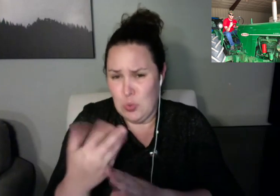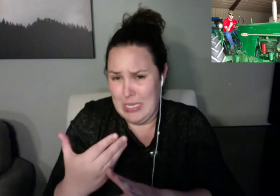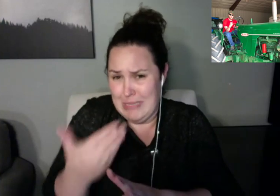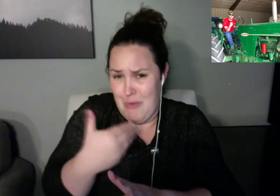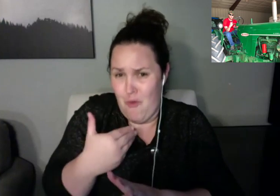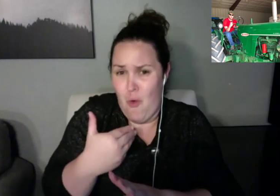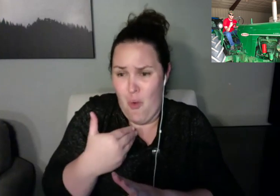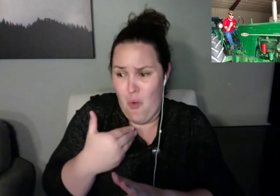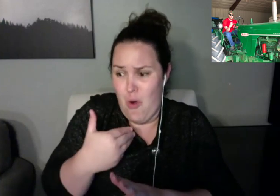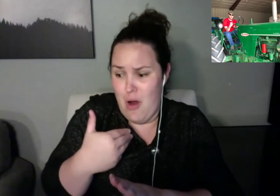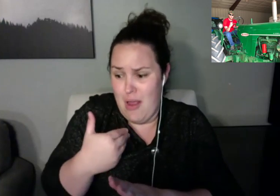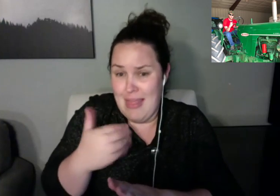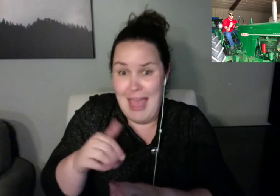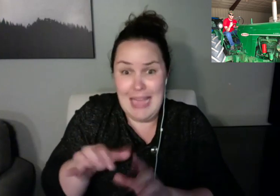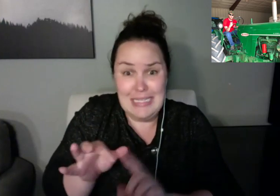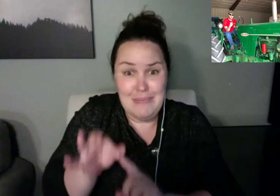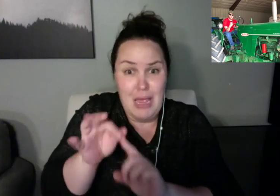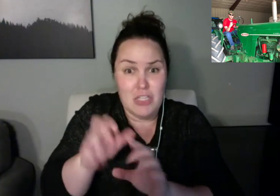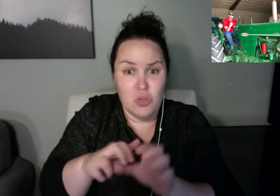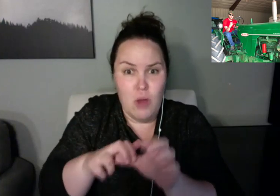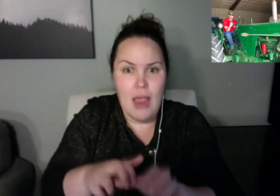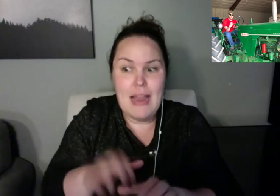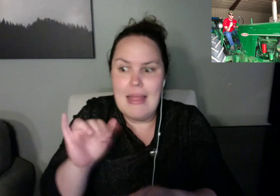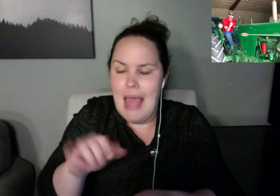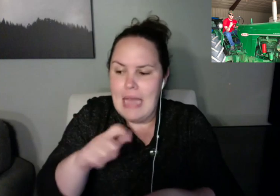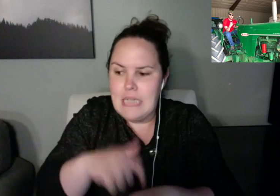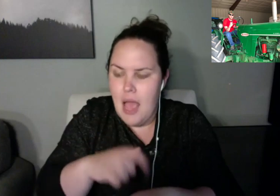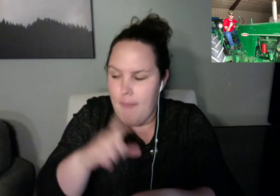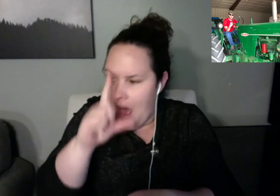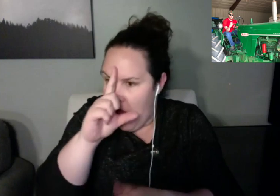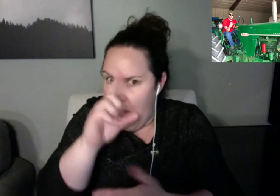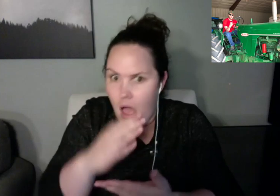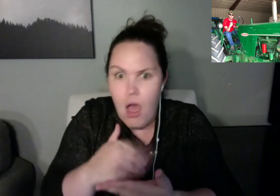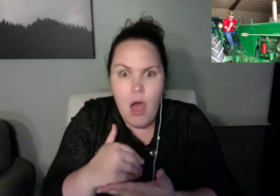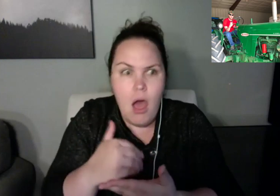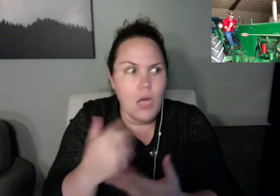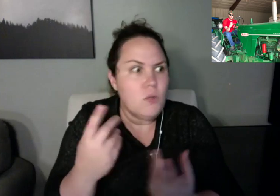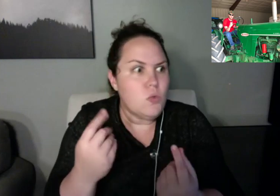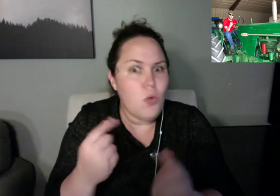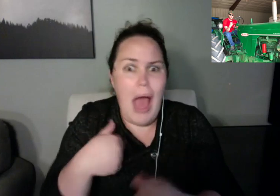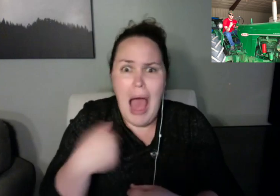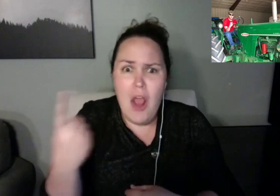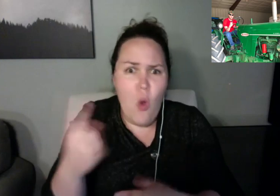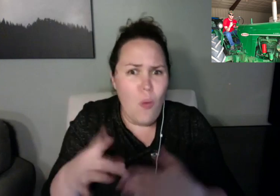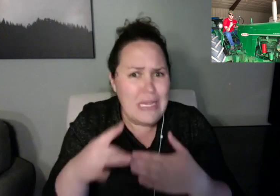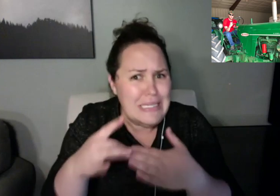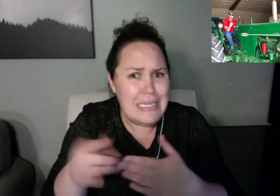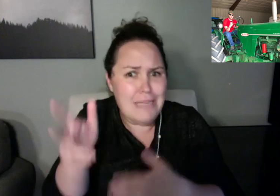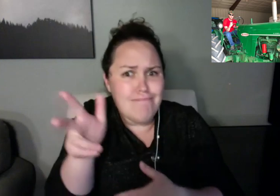So Austin is on deck. Eme, the floor is yours. Eme: I can't really talk. >> Okay.